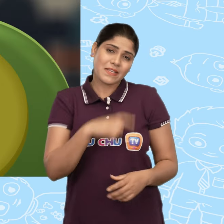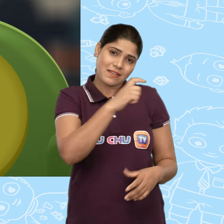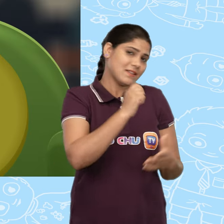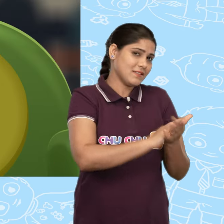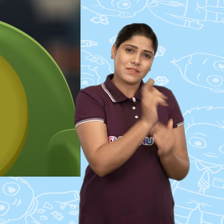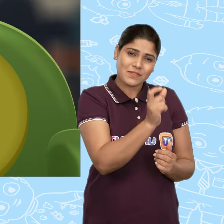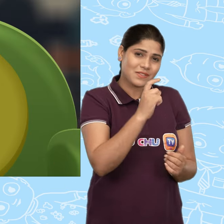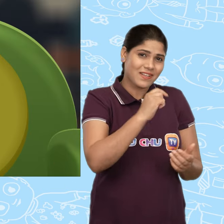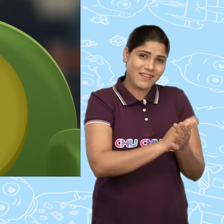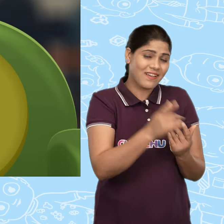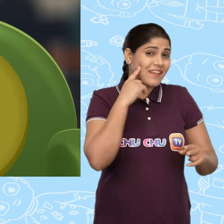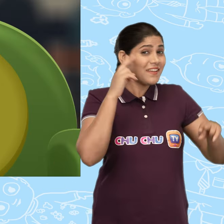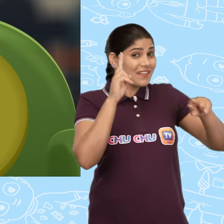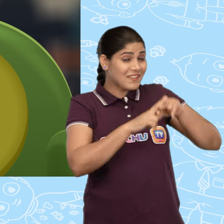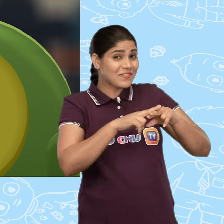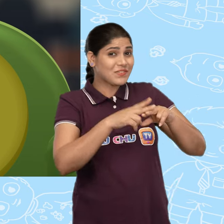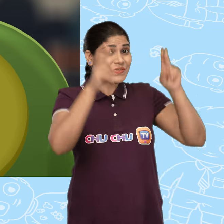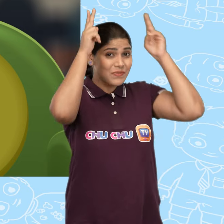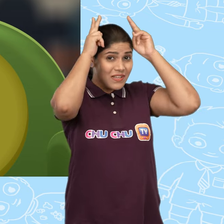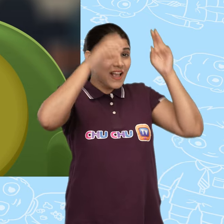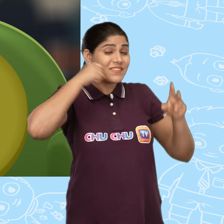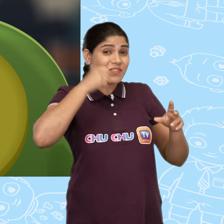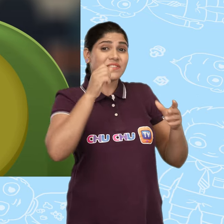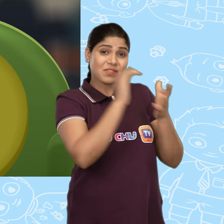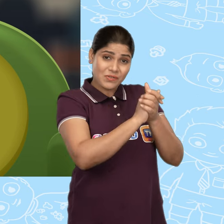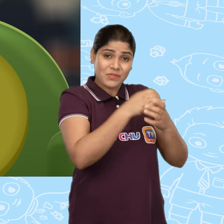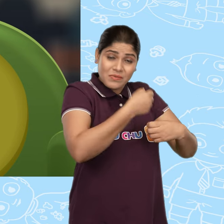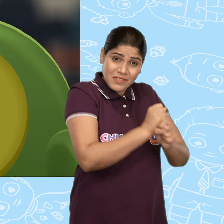ChuChu, if you want to be the rabbit's friend,